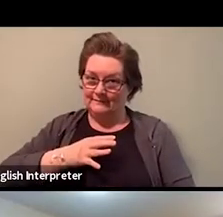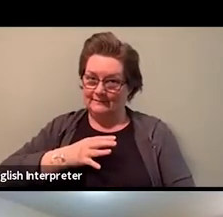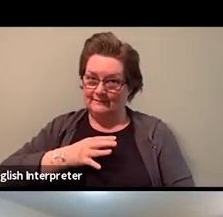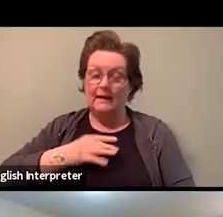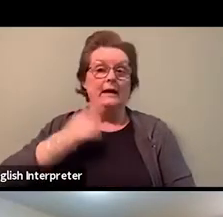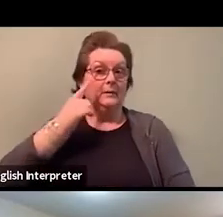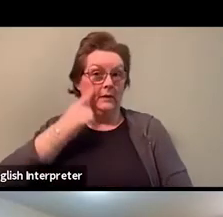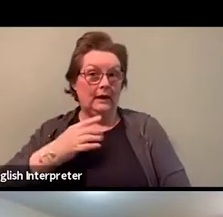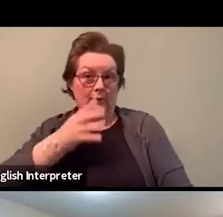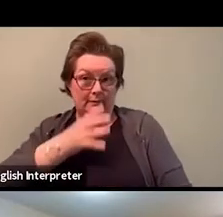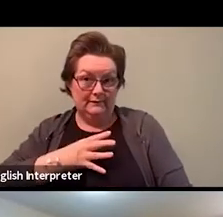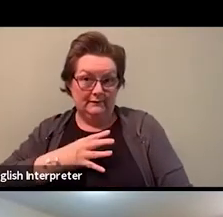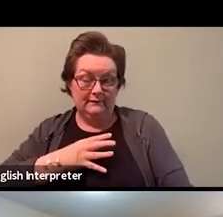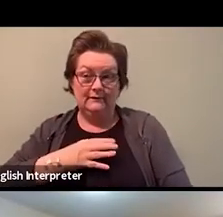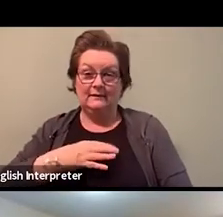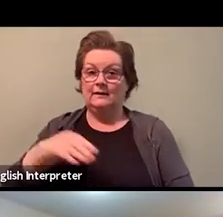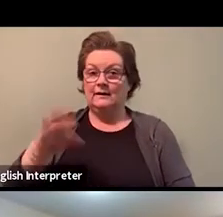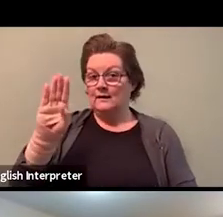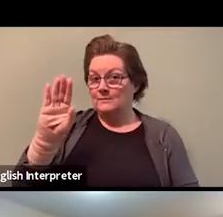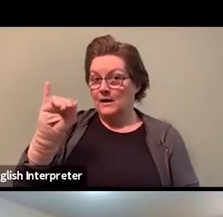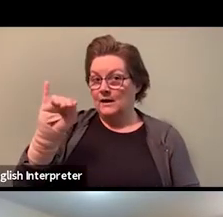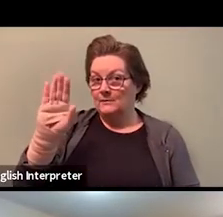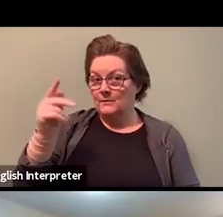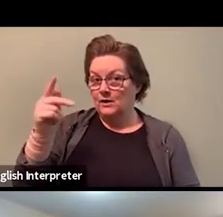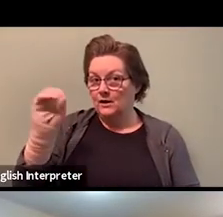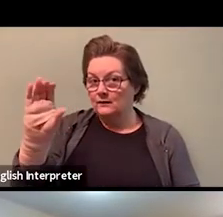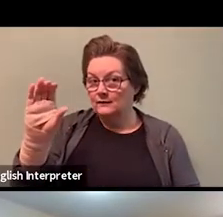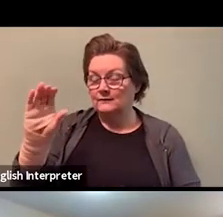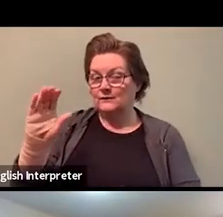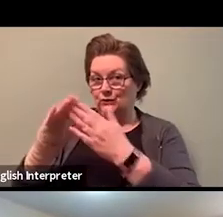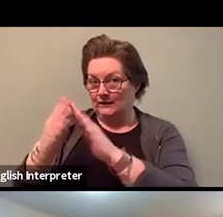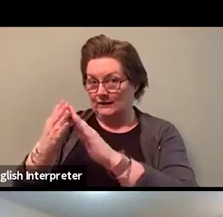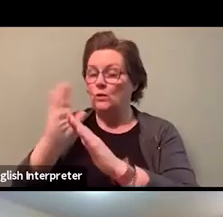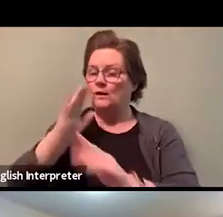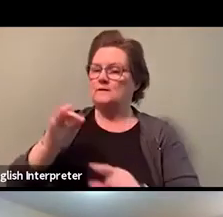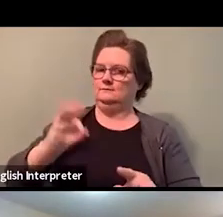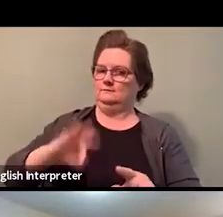who in my opinion, are at the forefront of this pandemic.